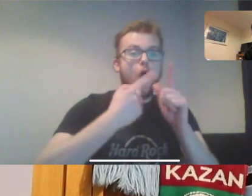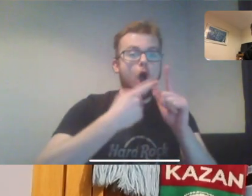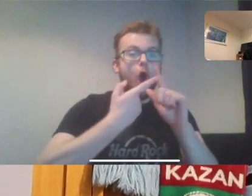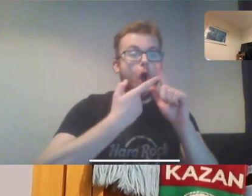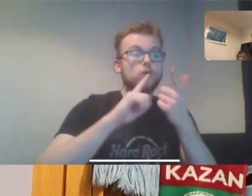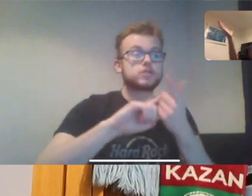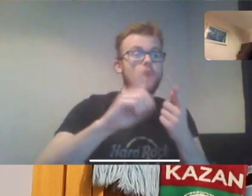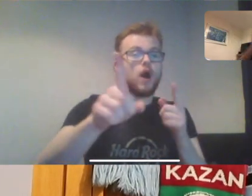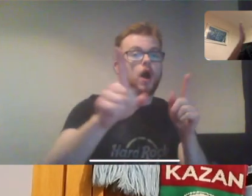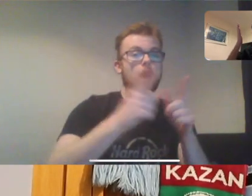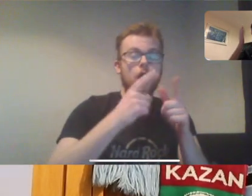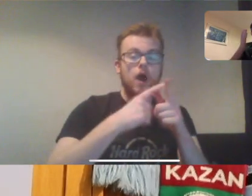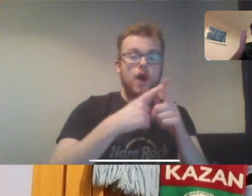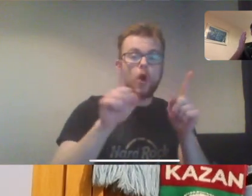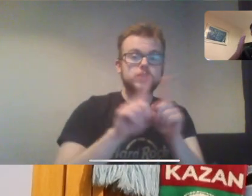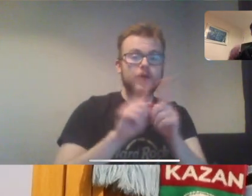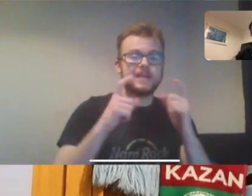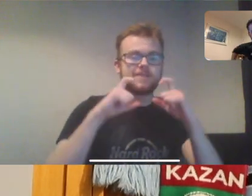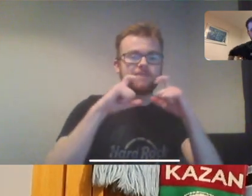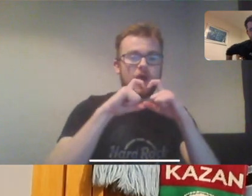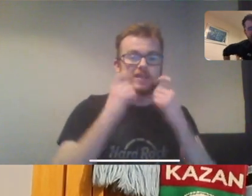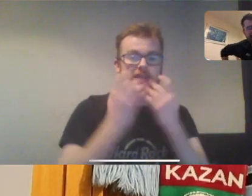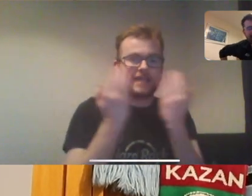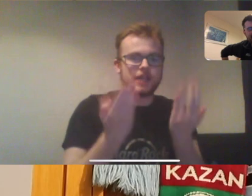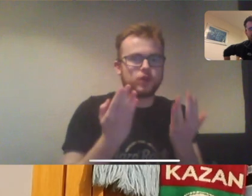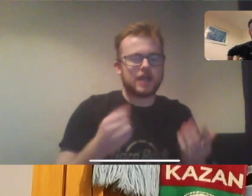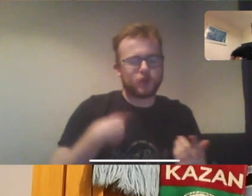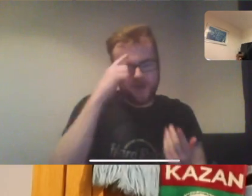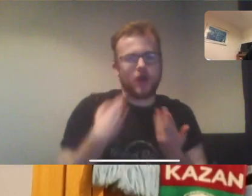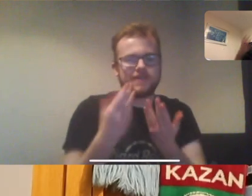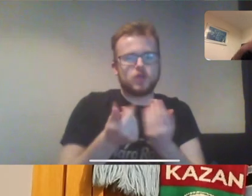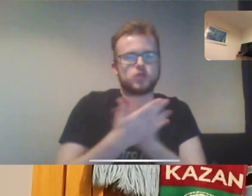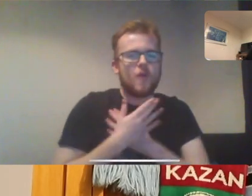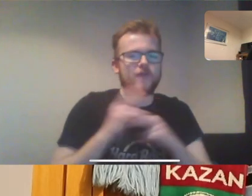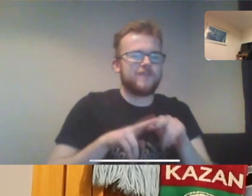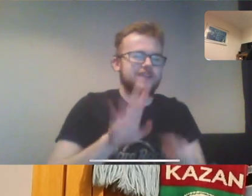right, let me explain! Rhys: also it's was a very tight game on FIFA... Thomas : true Rhys :..because we love to play FIFA